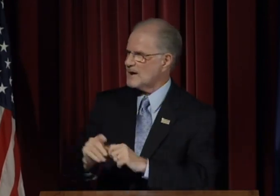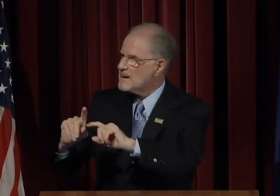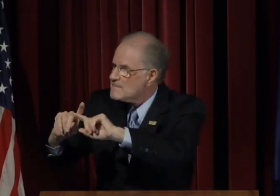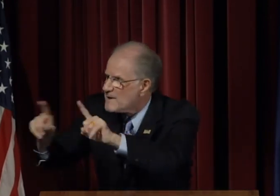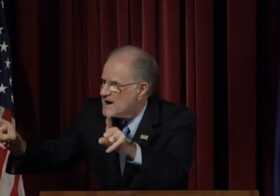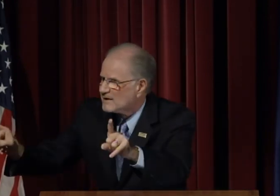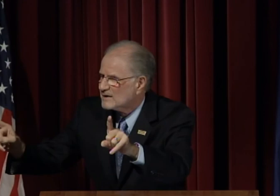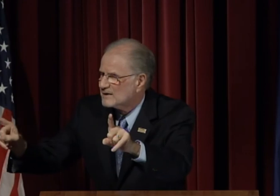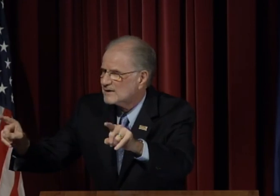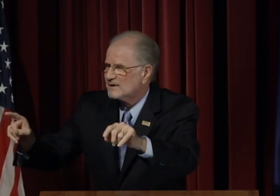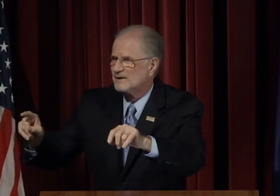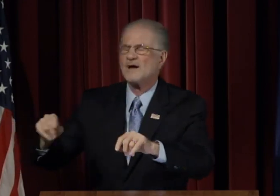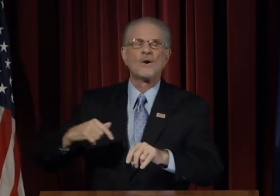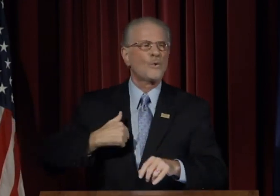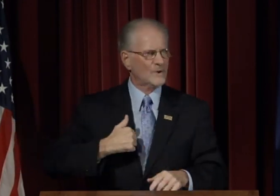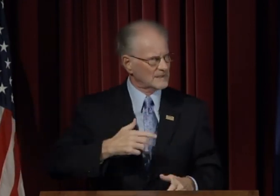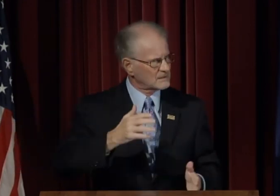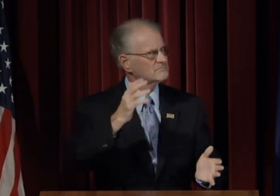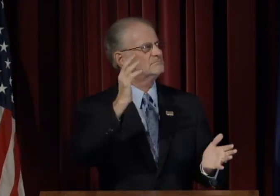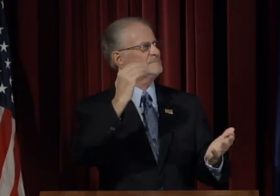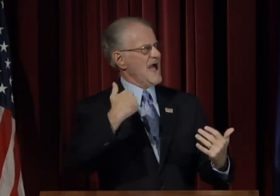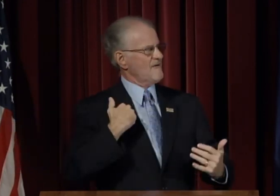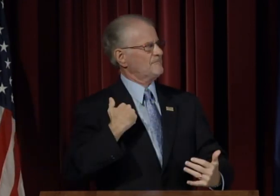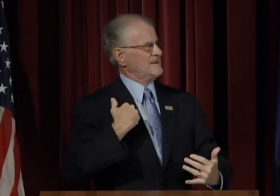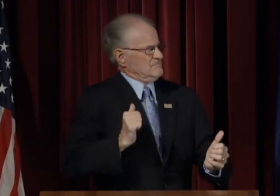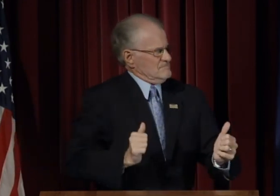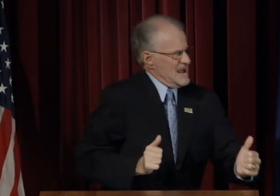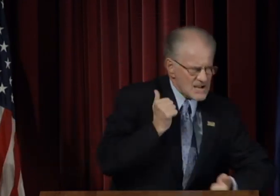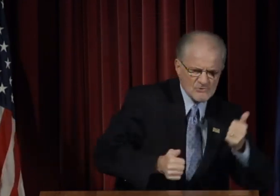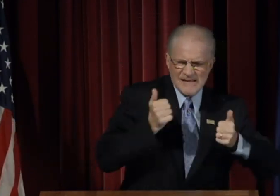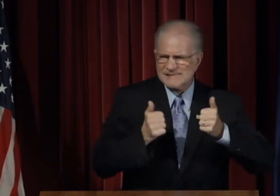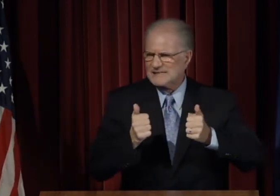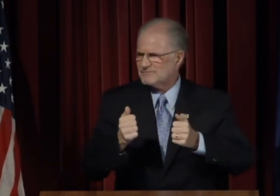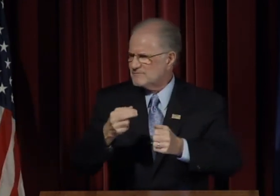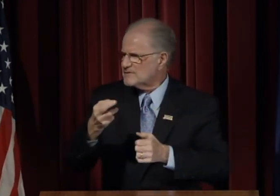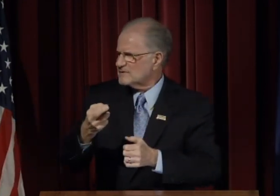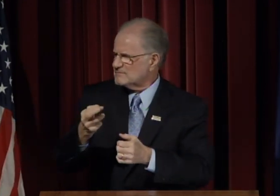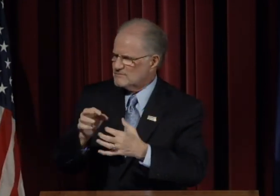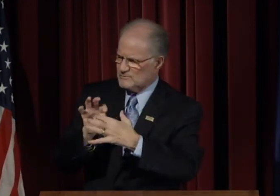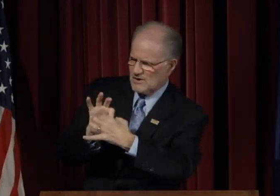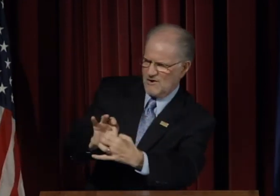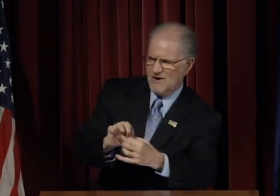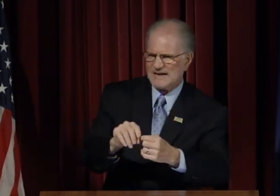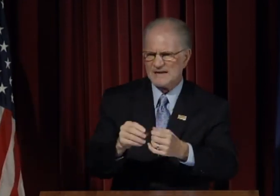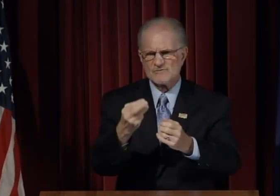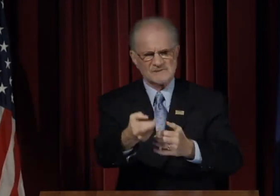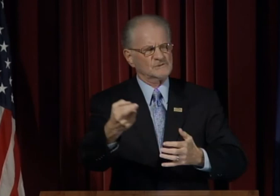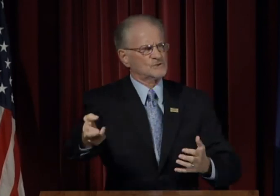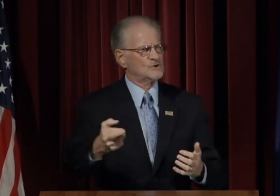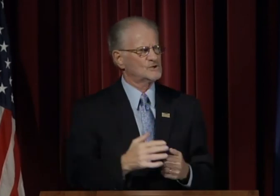We do not know our funding future. But we have been aggressive regarding resources.